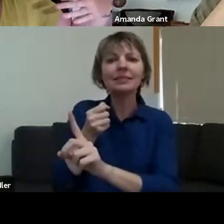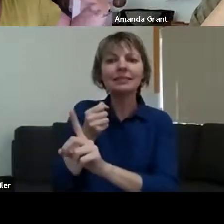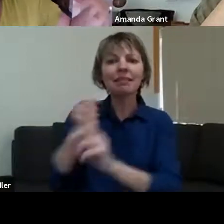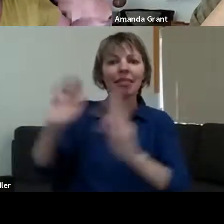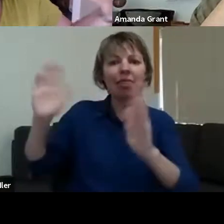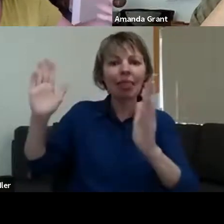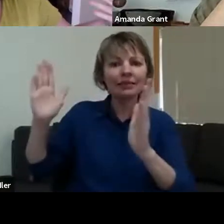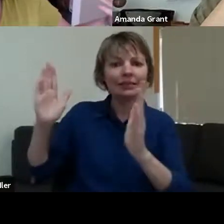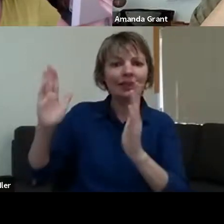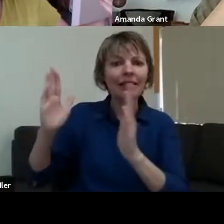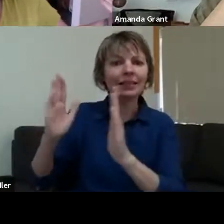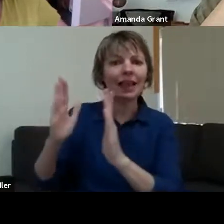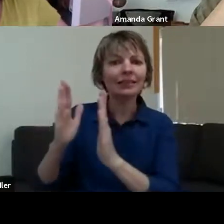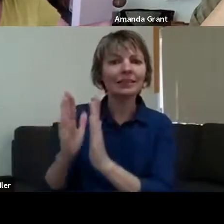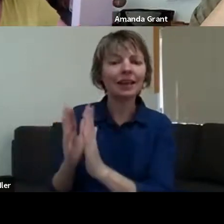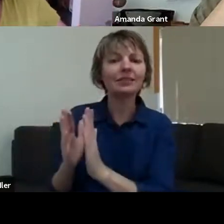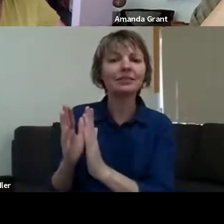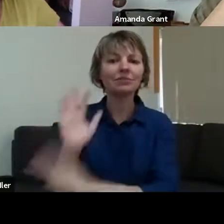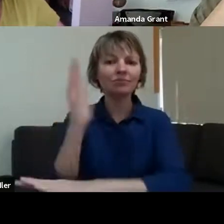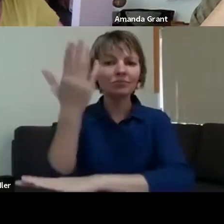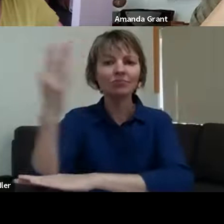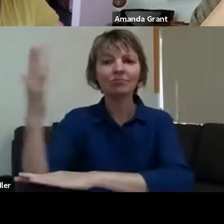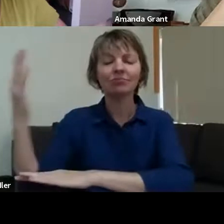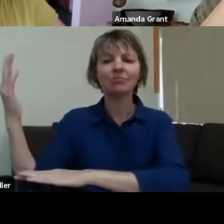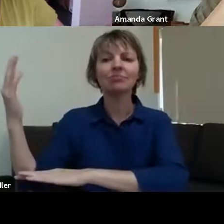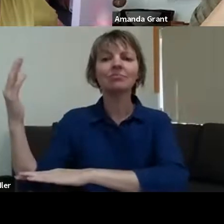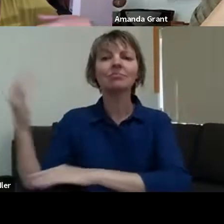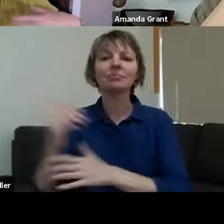happening as part of that. And now it's just this skeleton - you know,